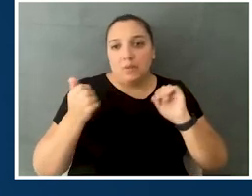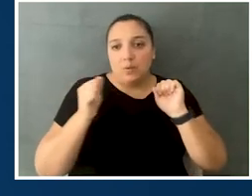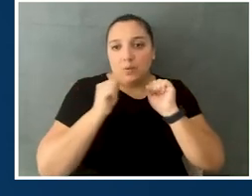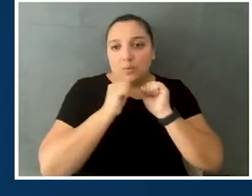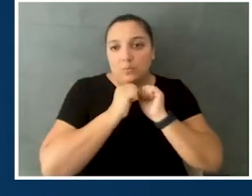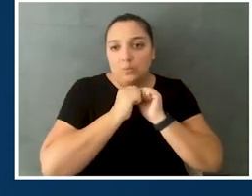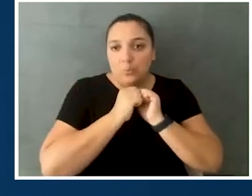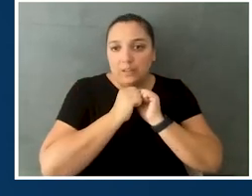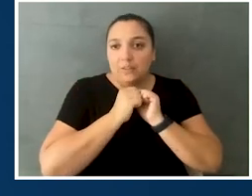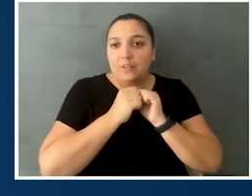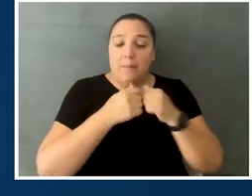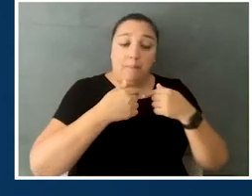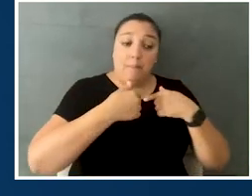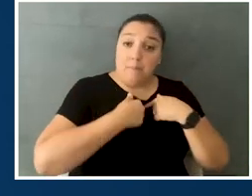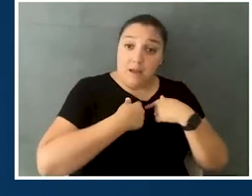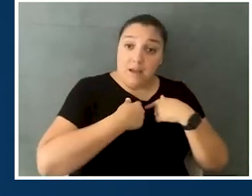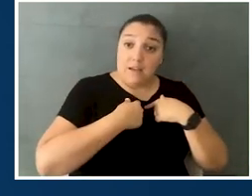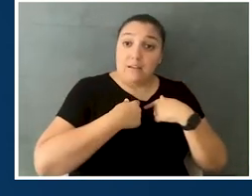We're partnered with the Coelho Center. So, you can go to either my website,